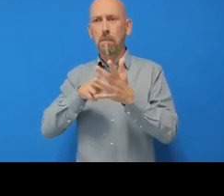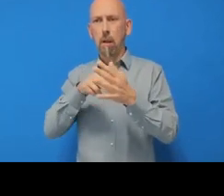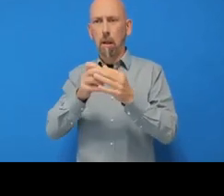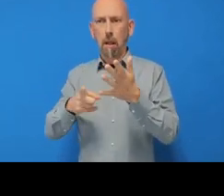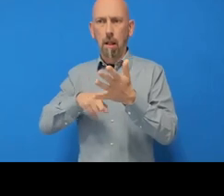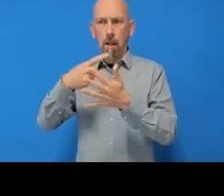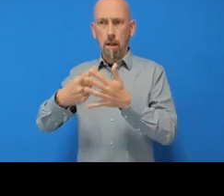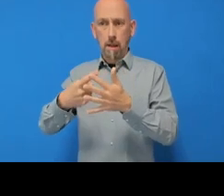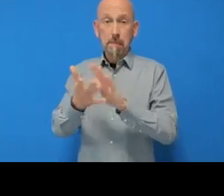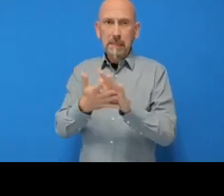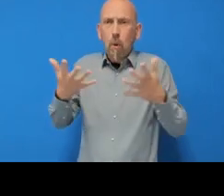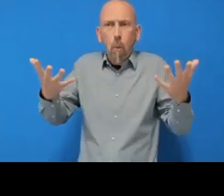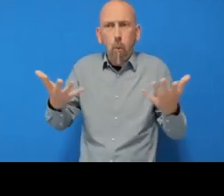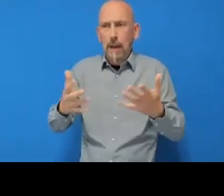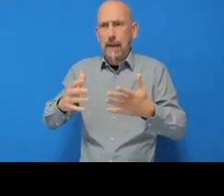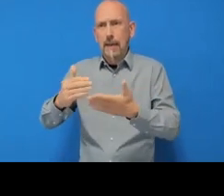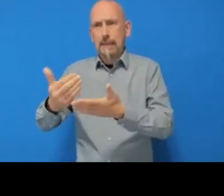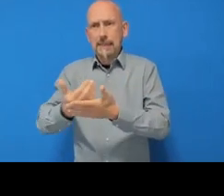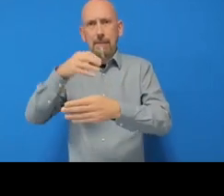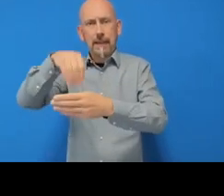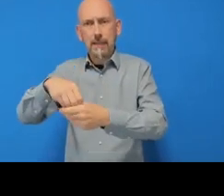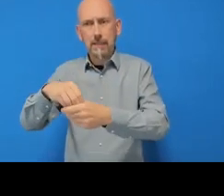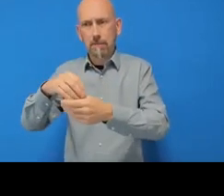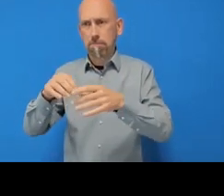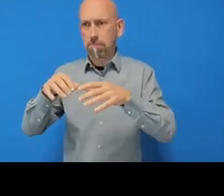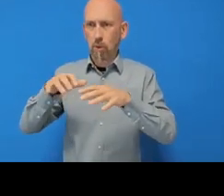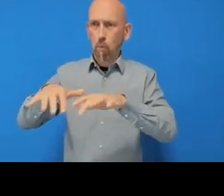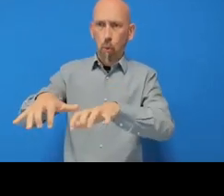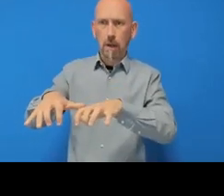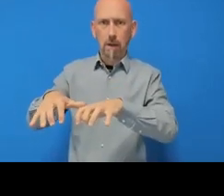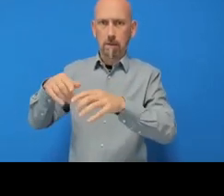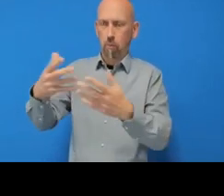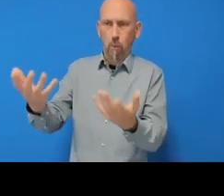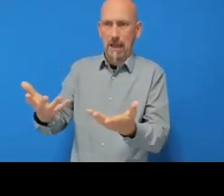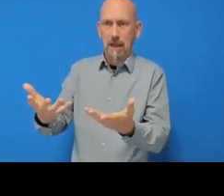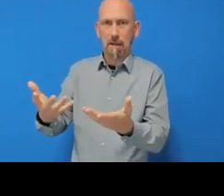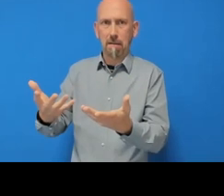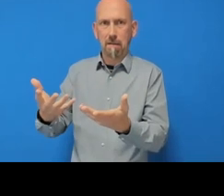and if your computer already had Git or you've installed it successfully, RStudio is fairly clever and it